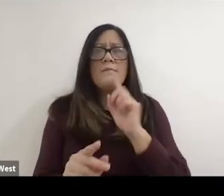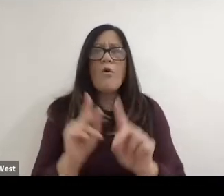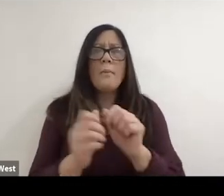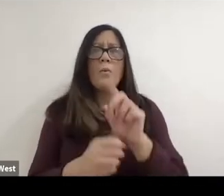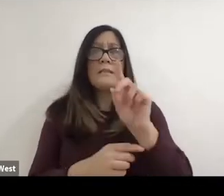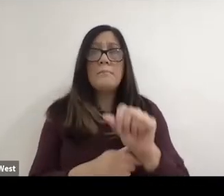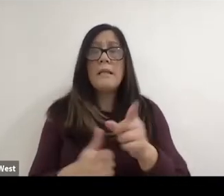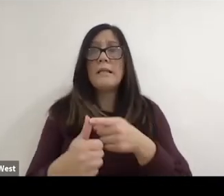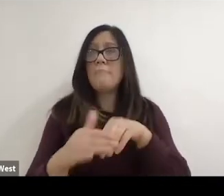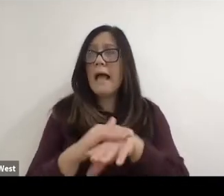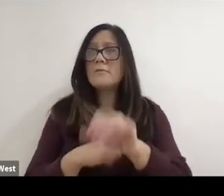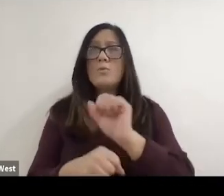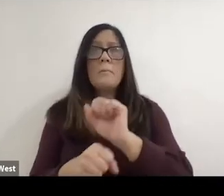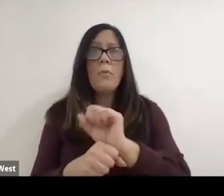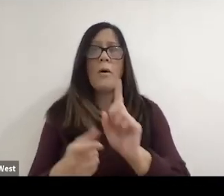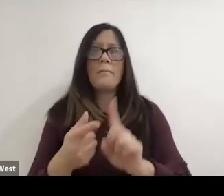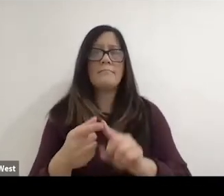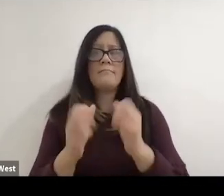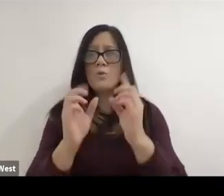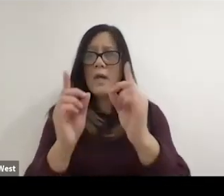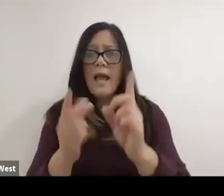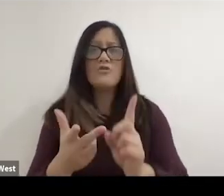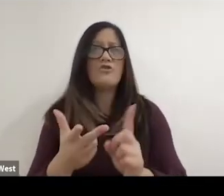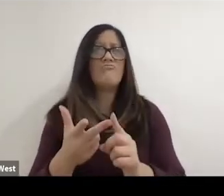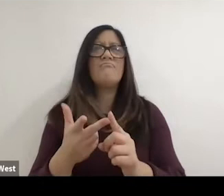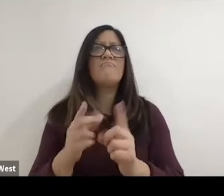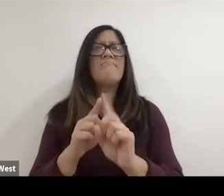terms of access to employment, access to education, access to all of the all of these